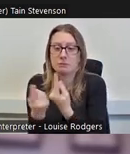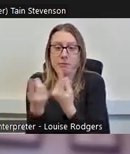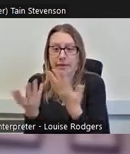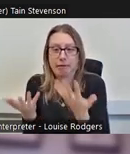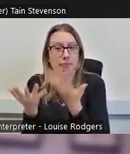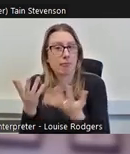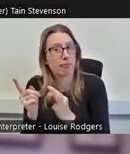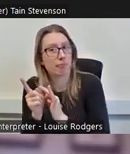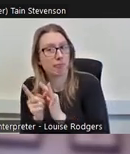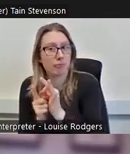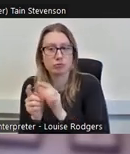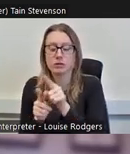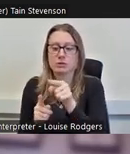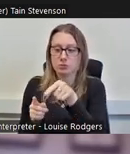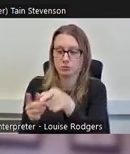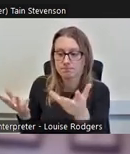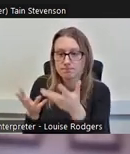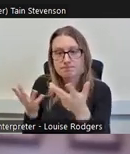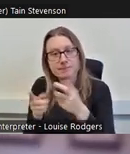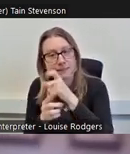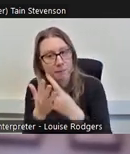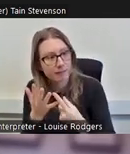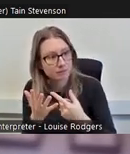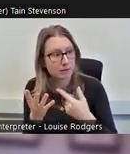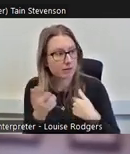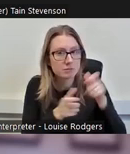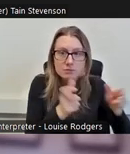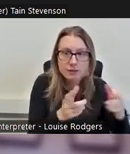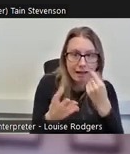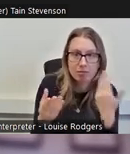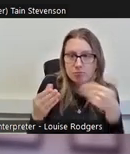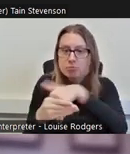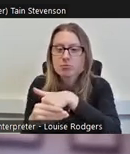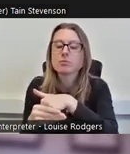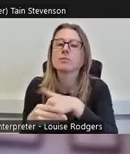to enable them to volunteer, so again that's really positive. There's maybe some best